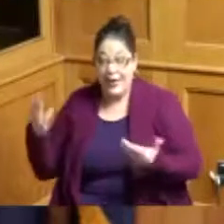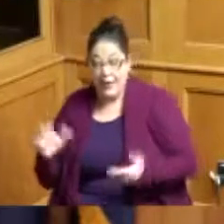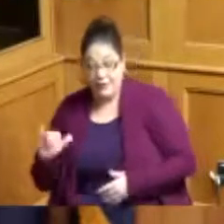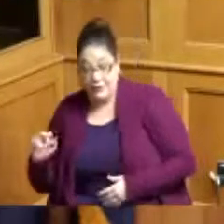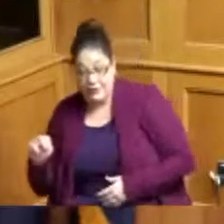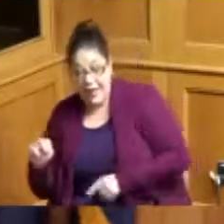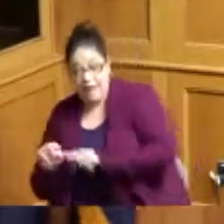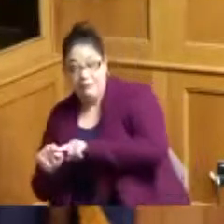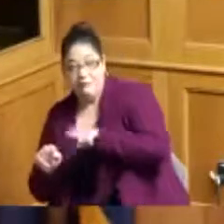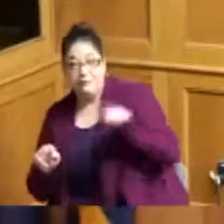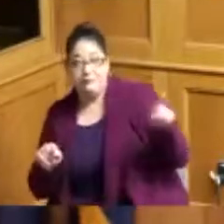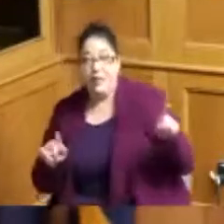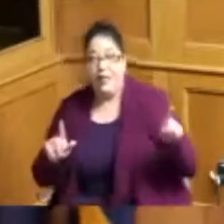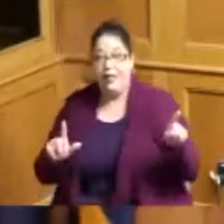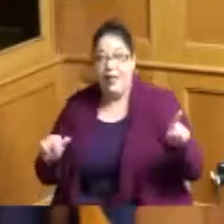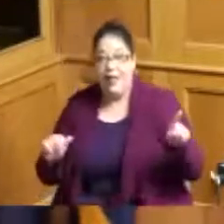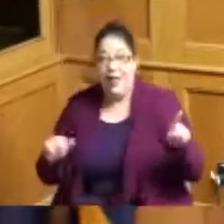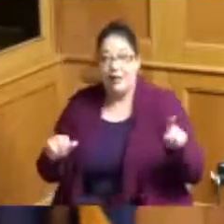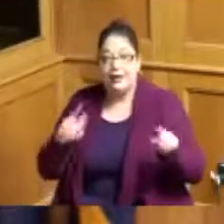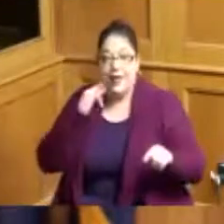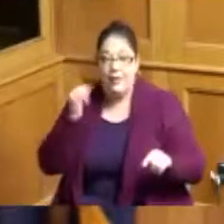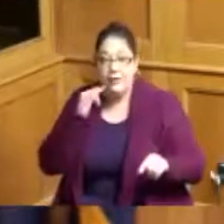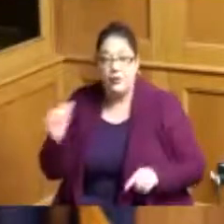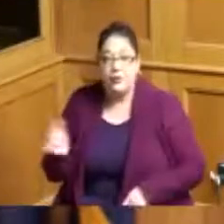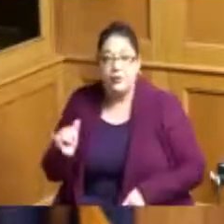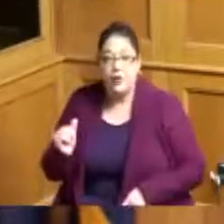if I'm not mistaken I'm gonna go out on a limb and say I think we did more boxes